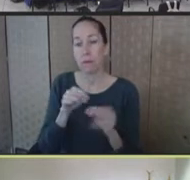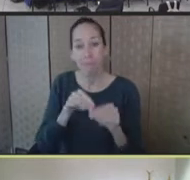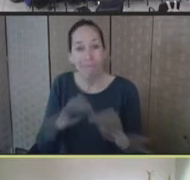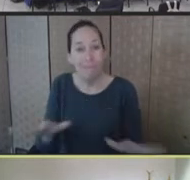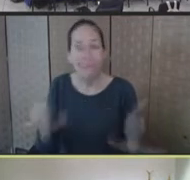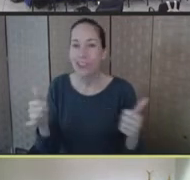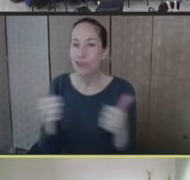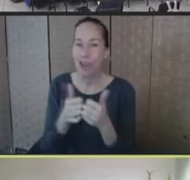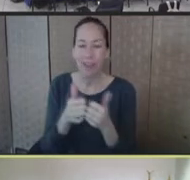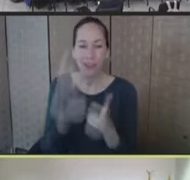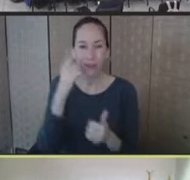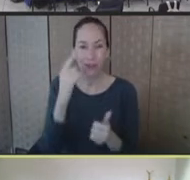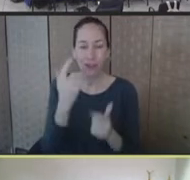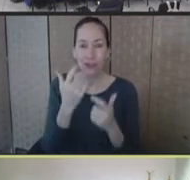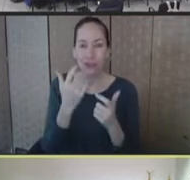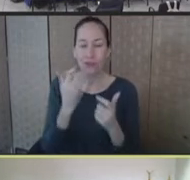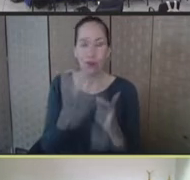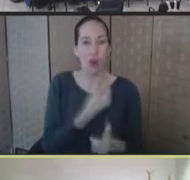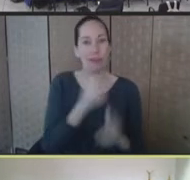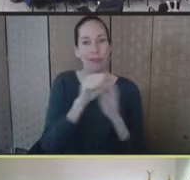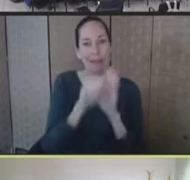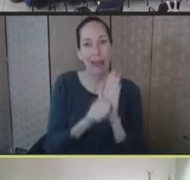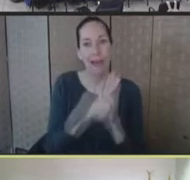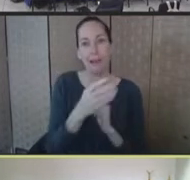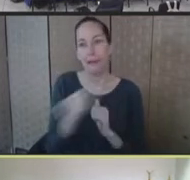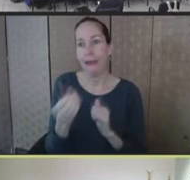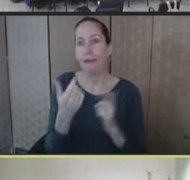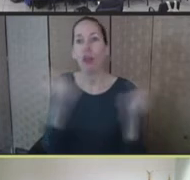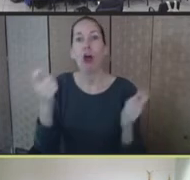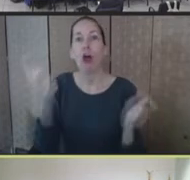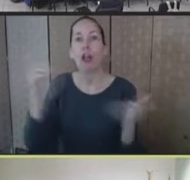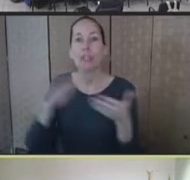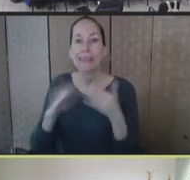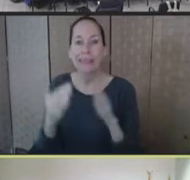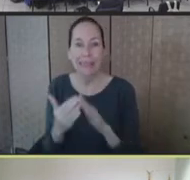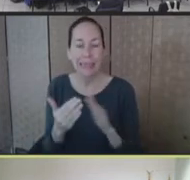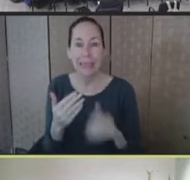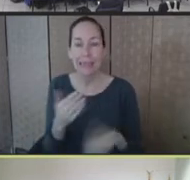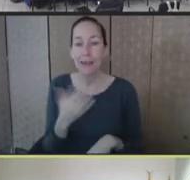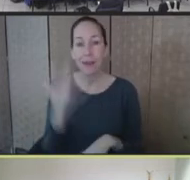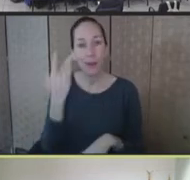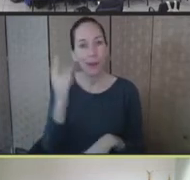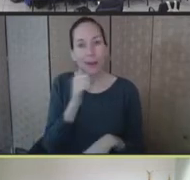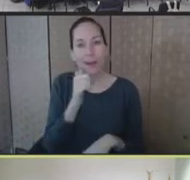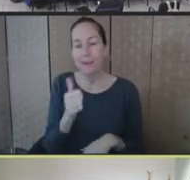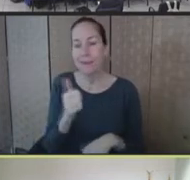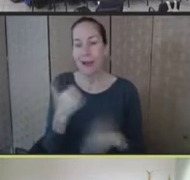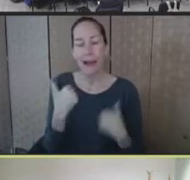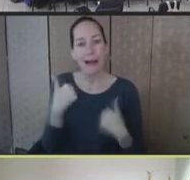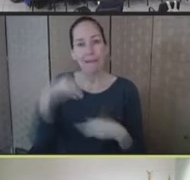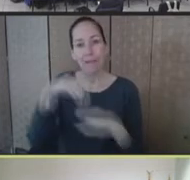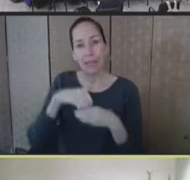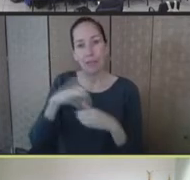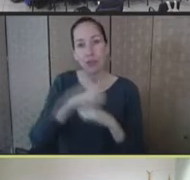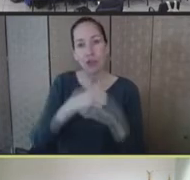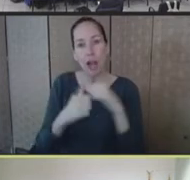city partners, who simply lacked infrastructure to move physical product to all of the areas within